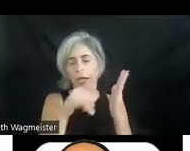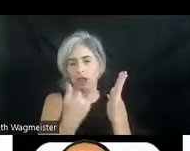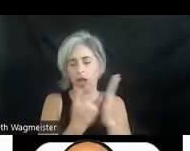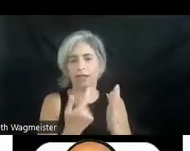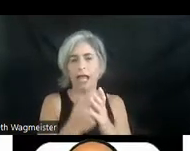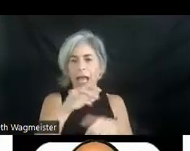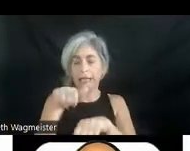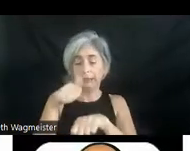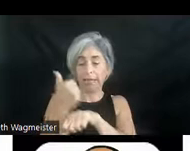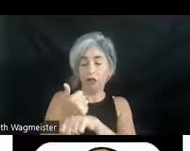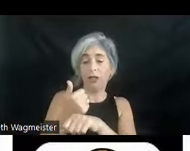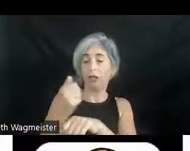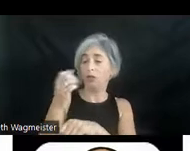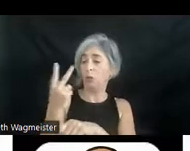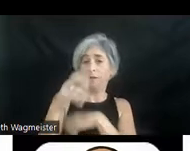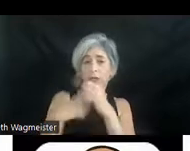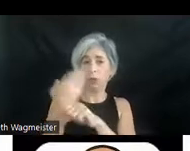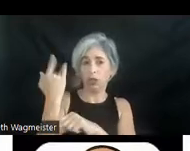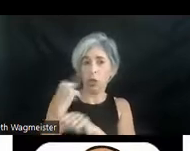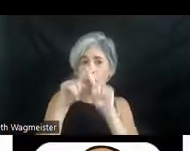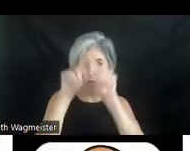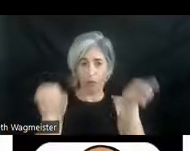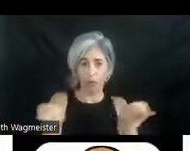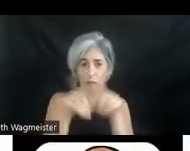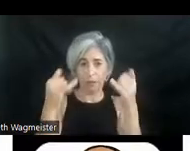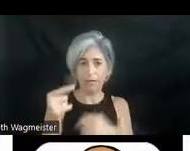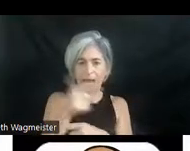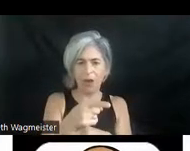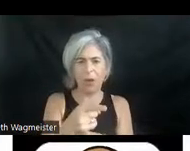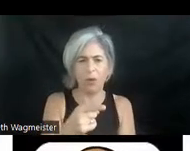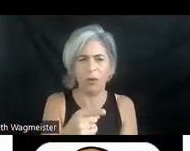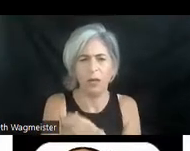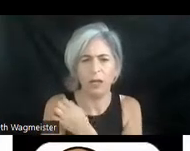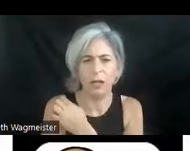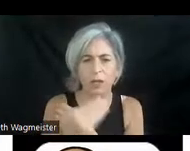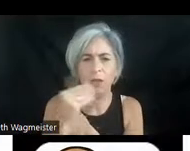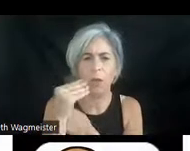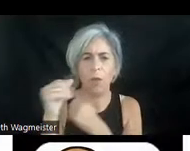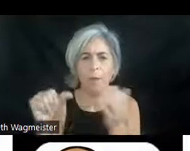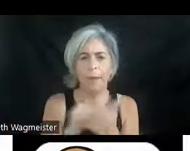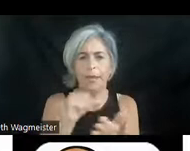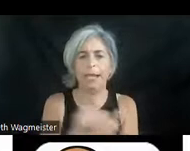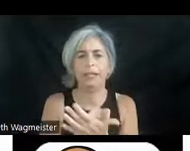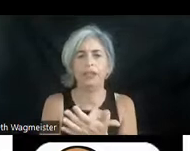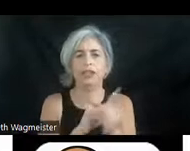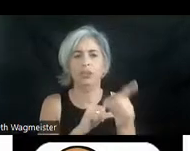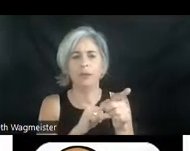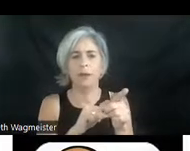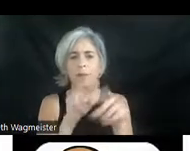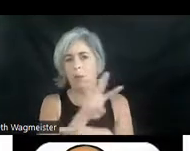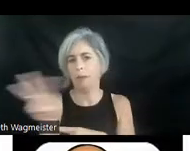about twelve years ago. I have on the screen now the home page from the website. We have oh